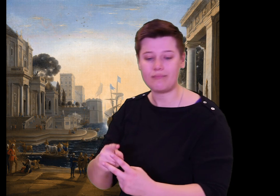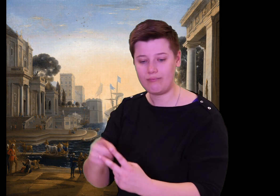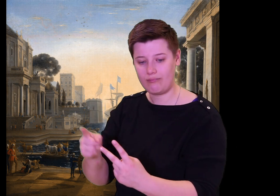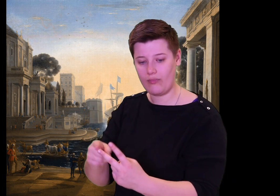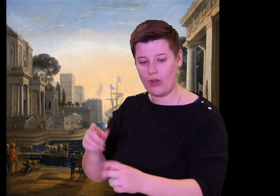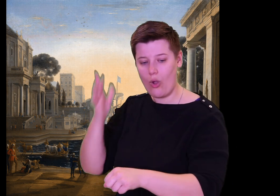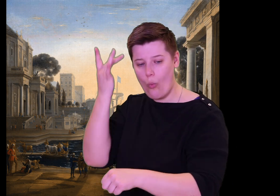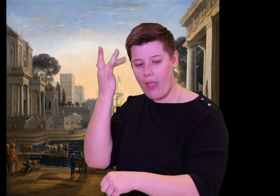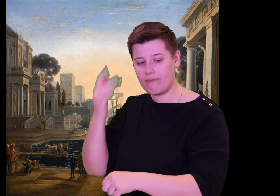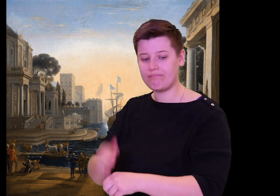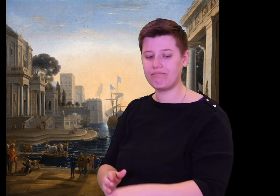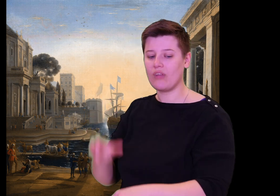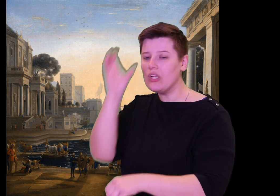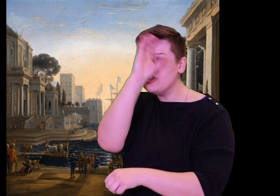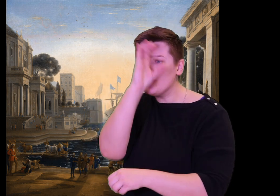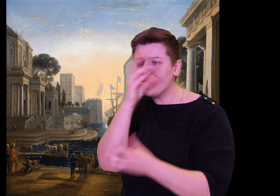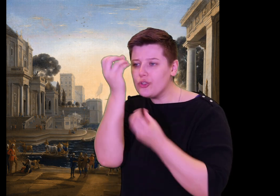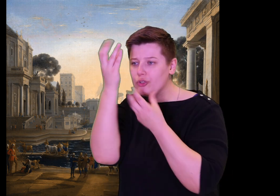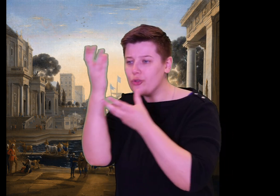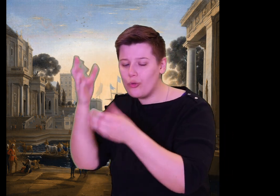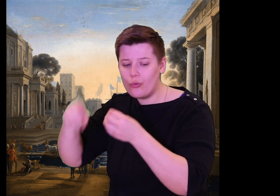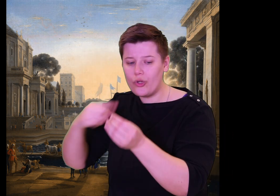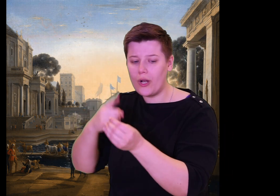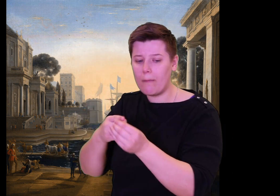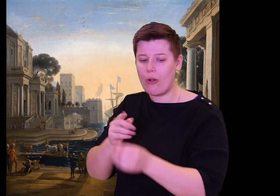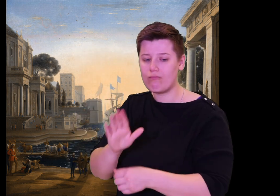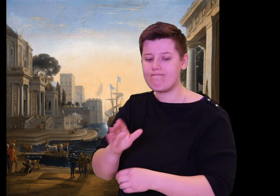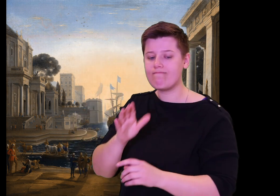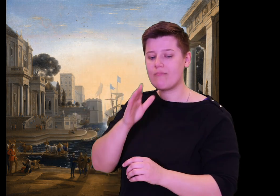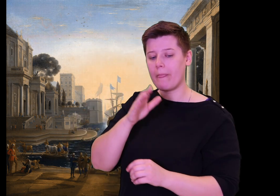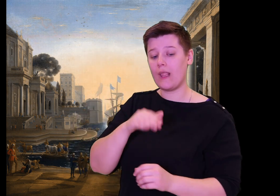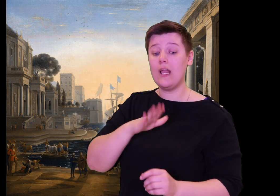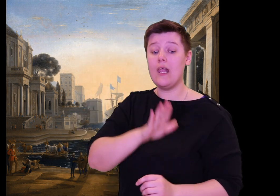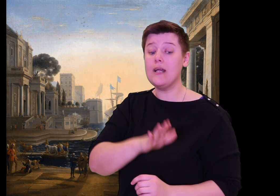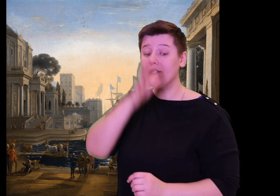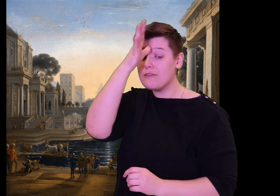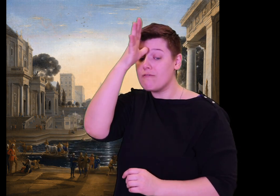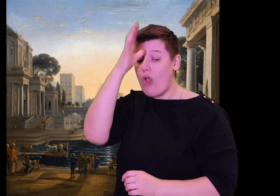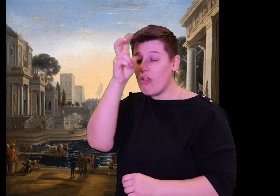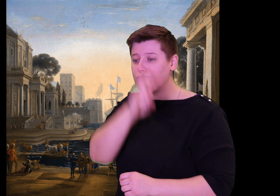his father coming from abroad, scattering the suitors, and gaining back his honor,